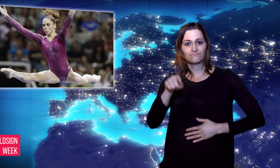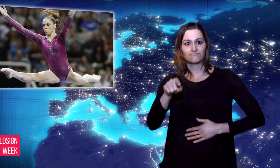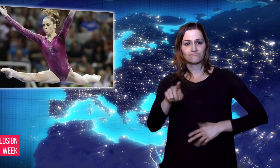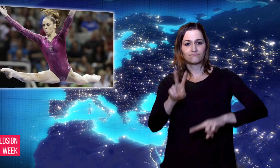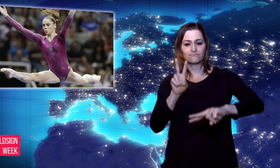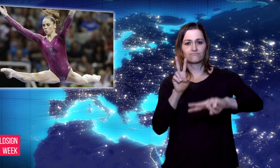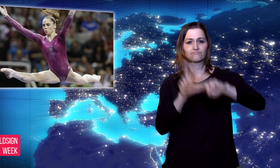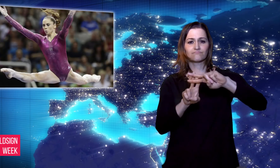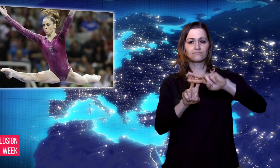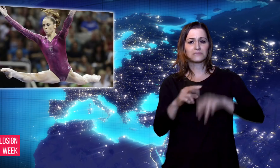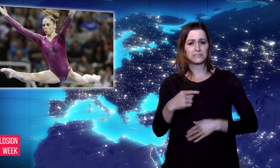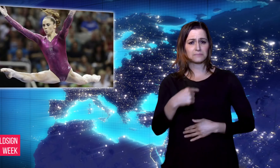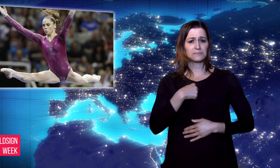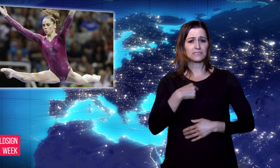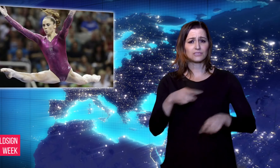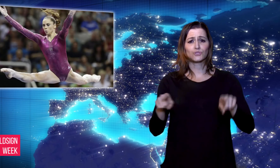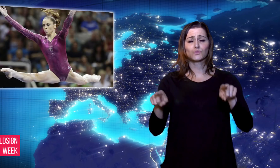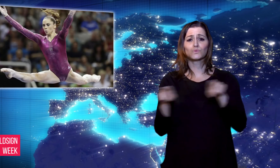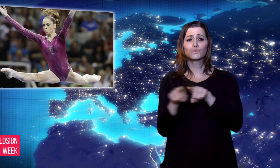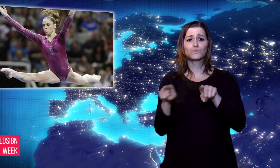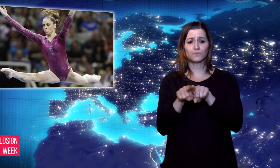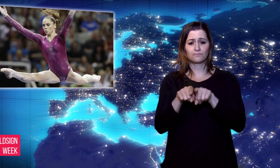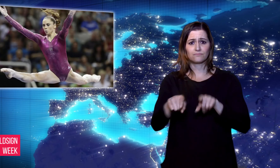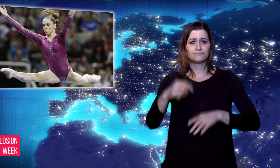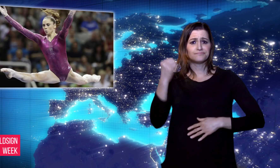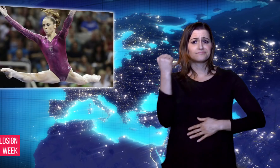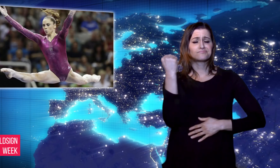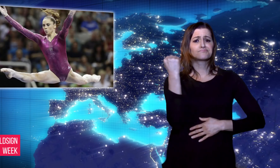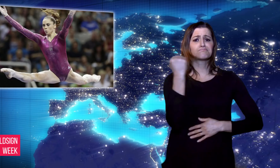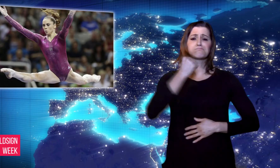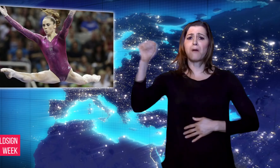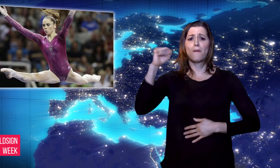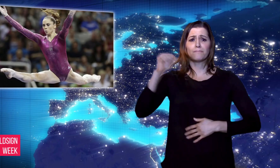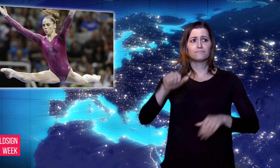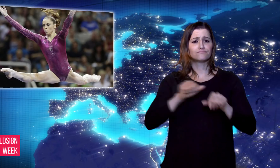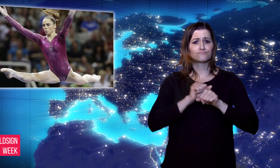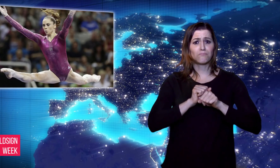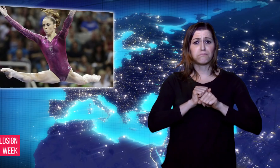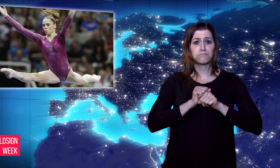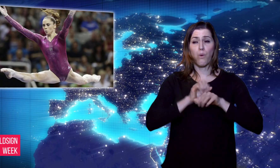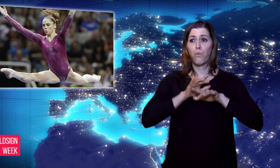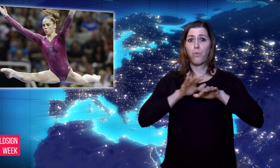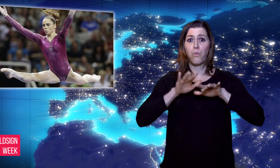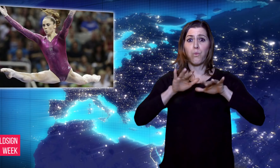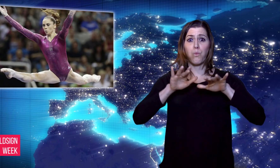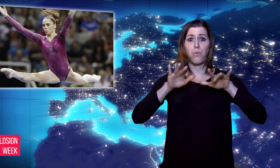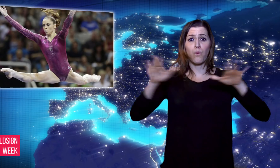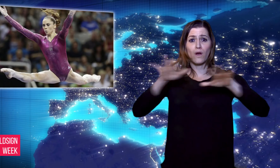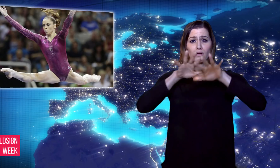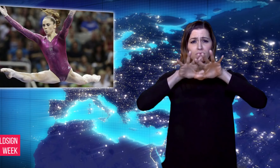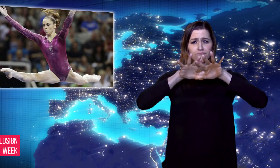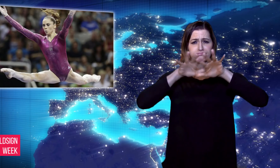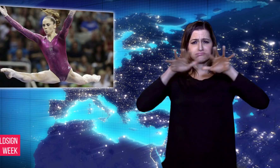The #MeToo movement gained